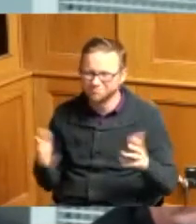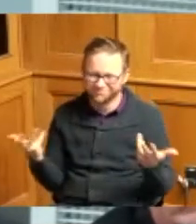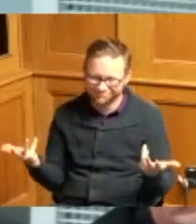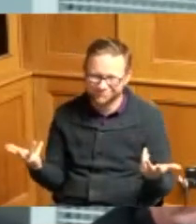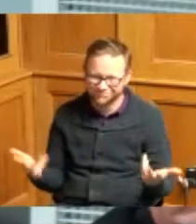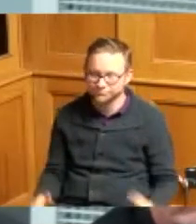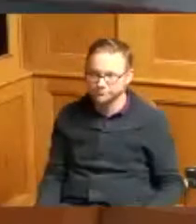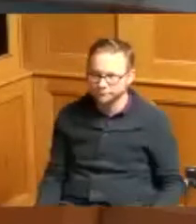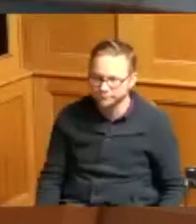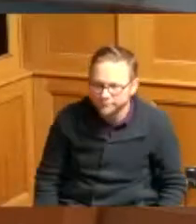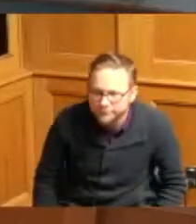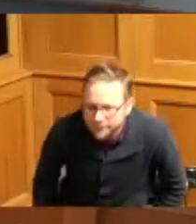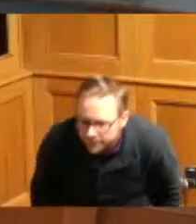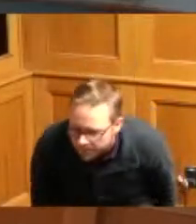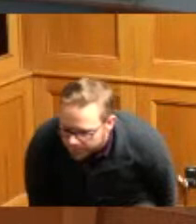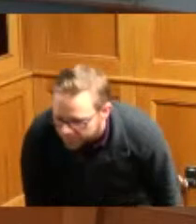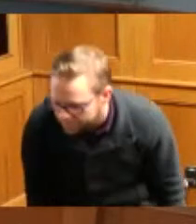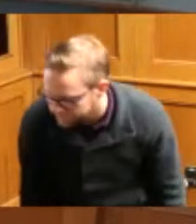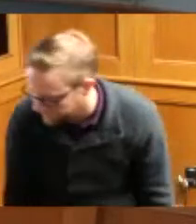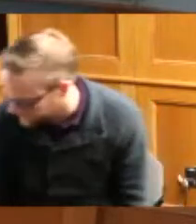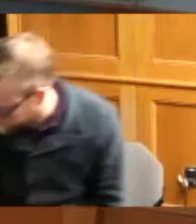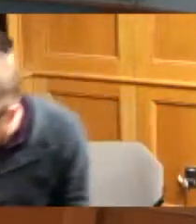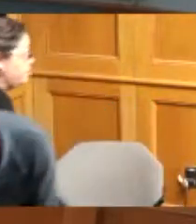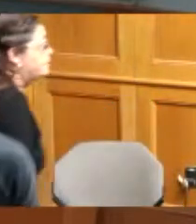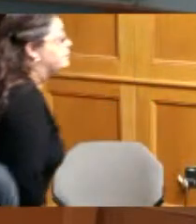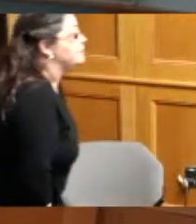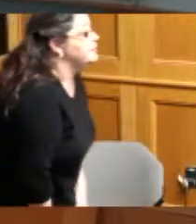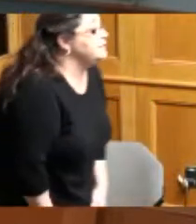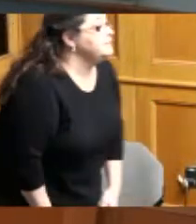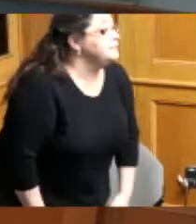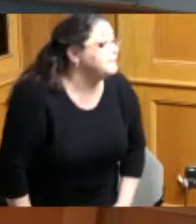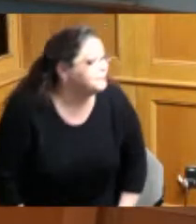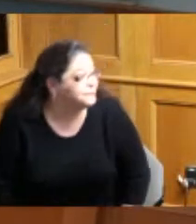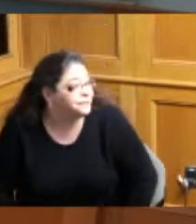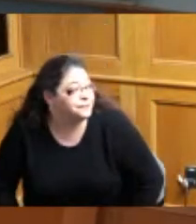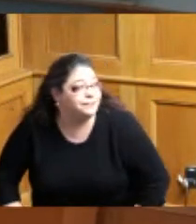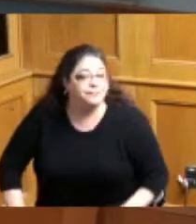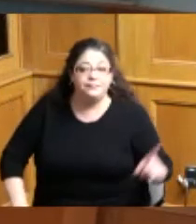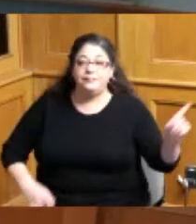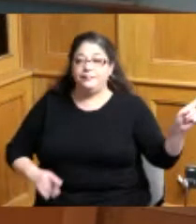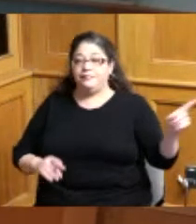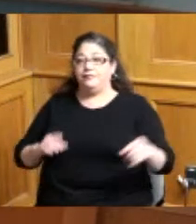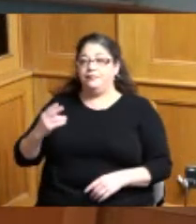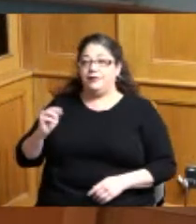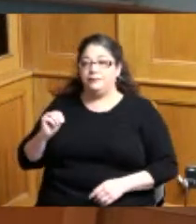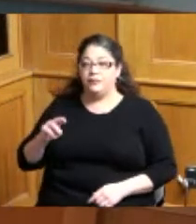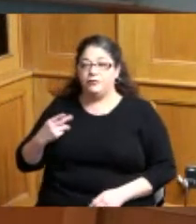thank you and Mr hope you didn't just come on your own right the Trustee said you what